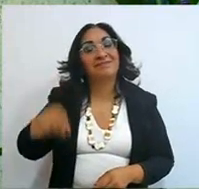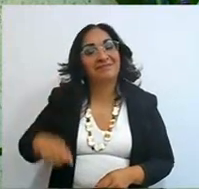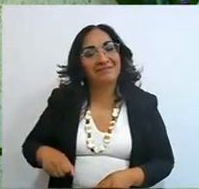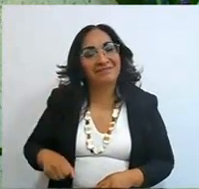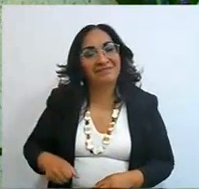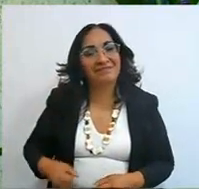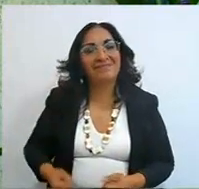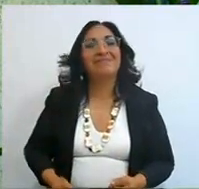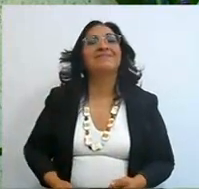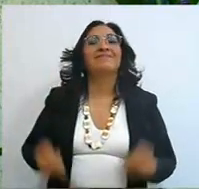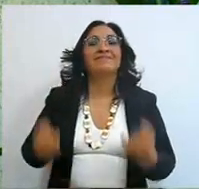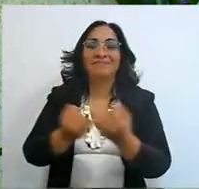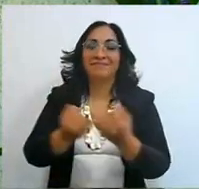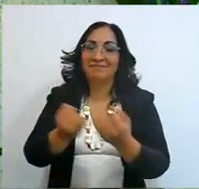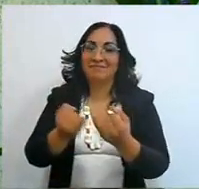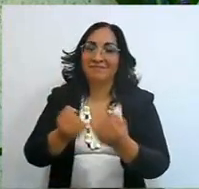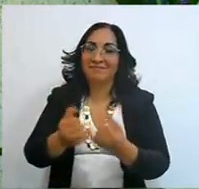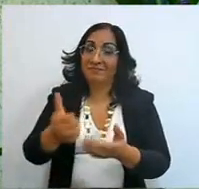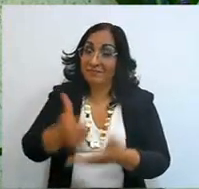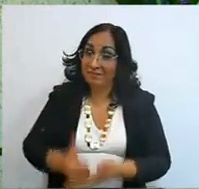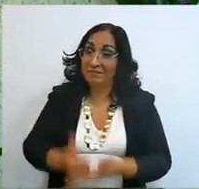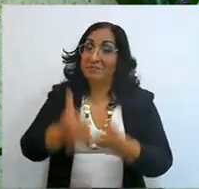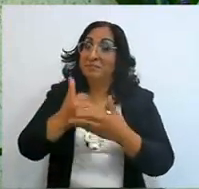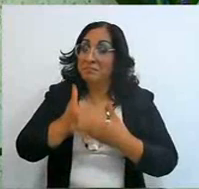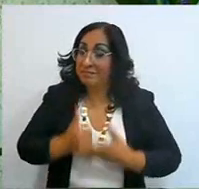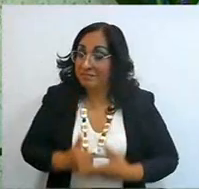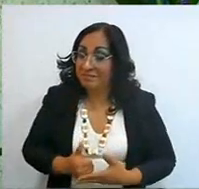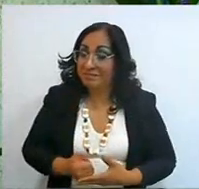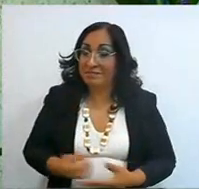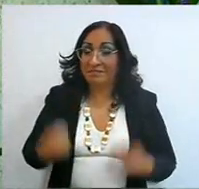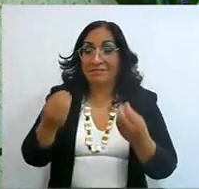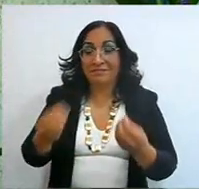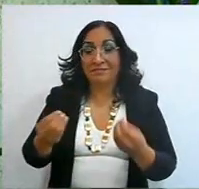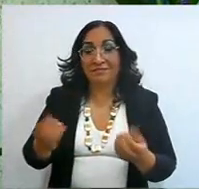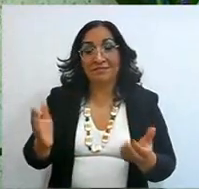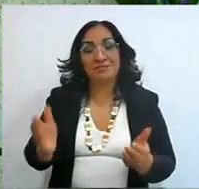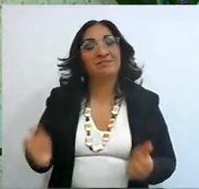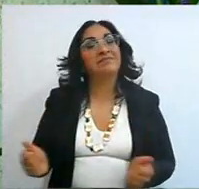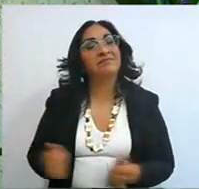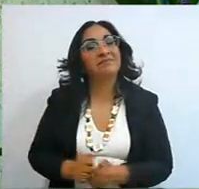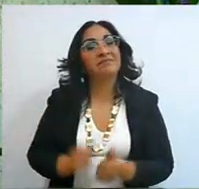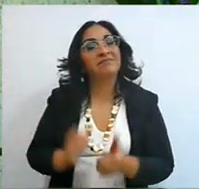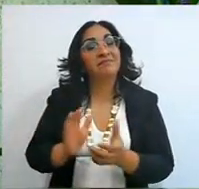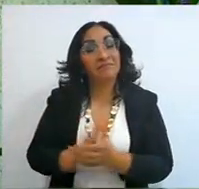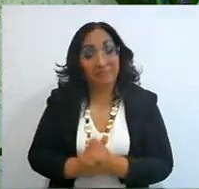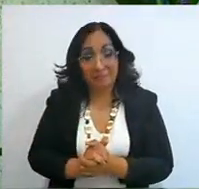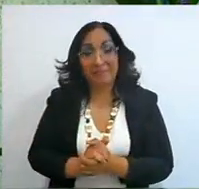also 28 years old and her husband too, René and Araceli, who are now also involved in this,